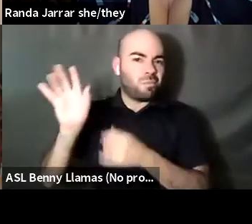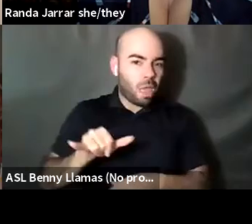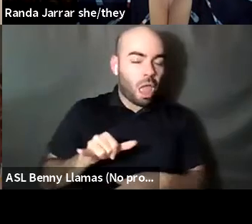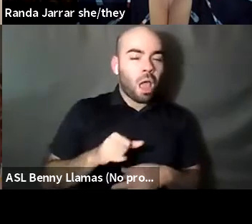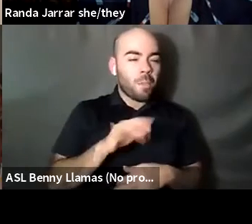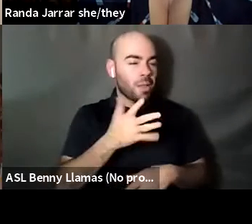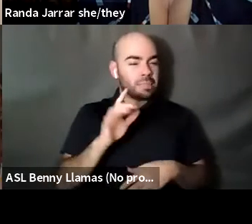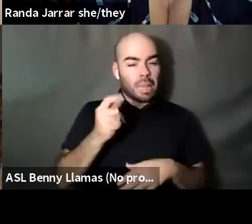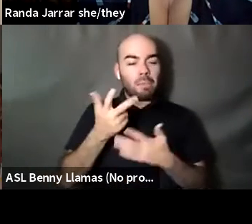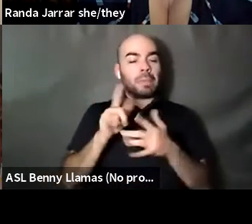Kenyon Farrow (he/him/his): Yeah.